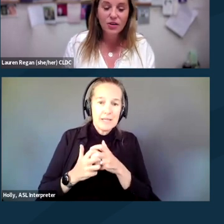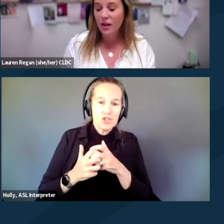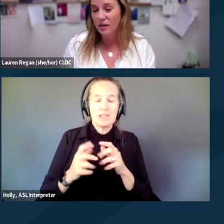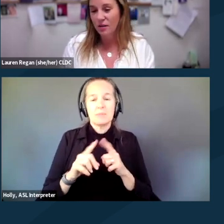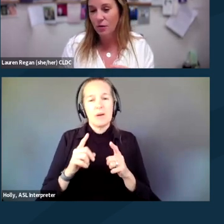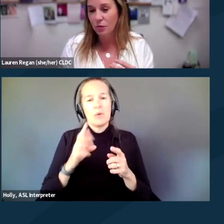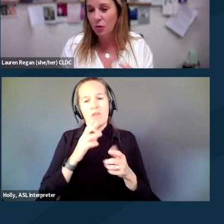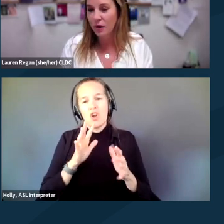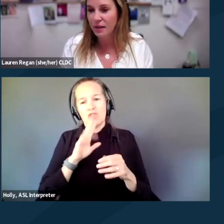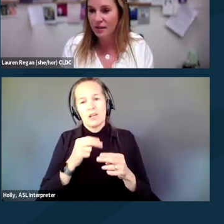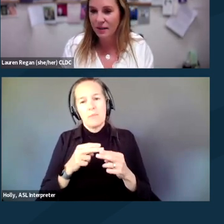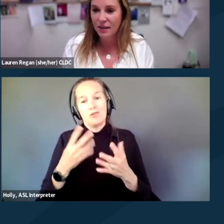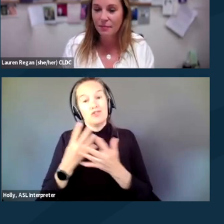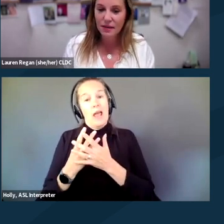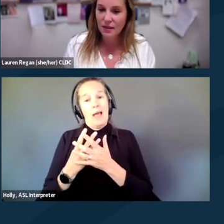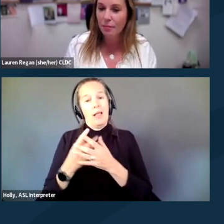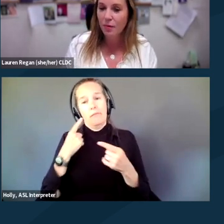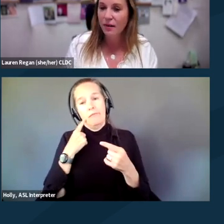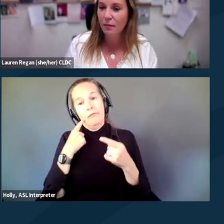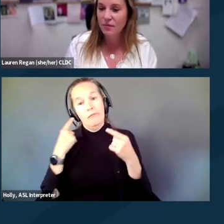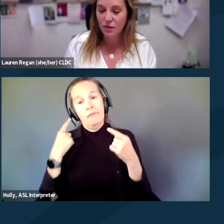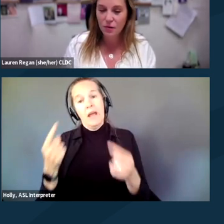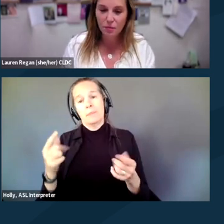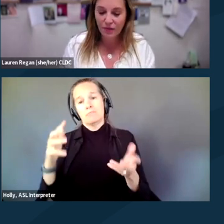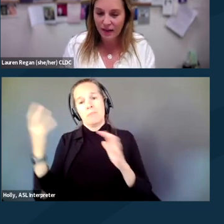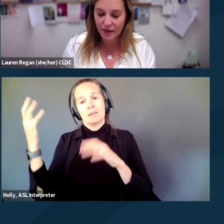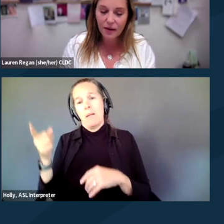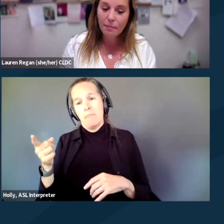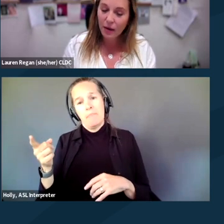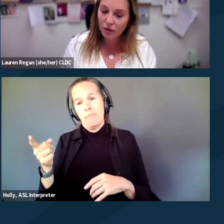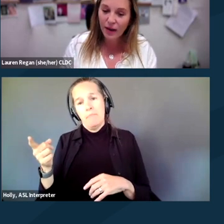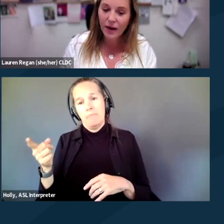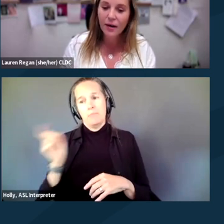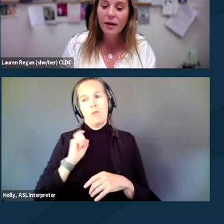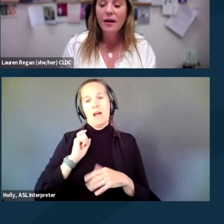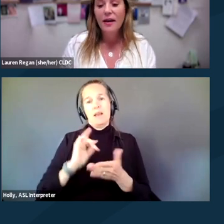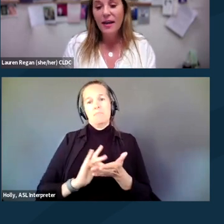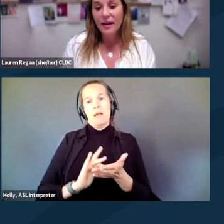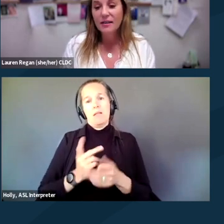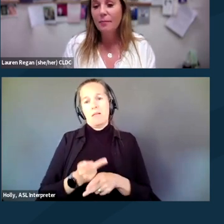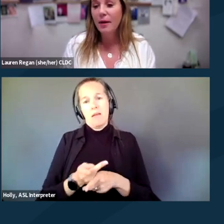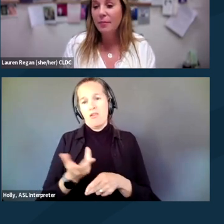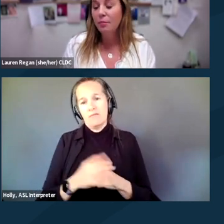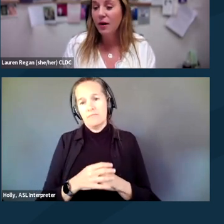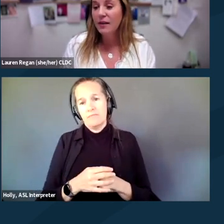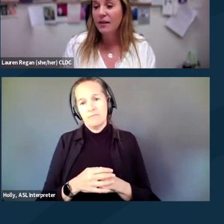jail is notoriously messed up when it comes to providing medical care. And it might be important